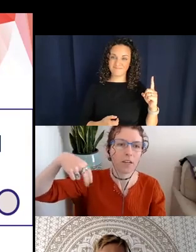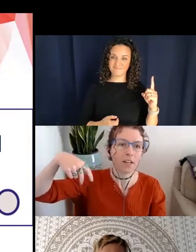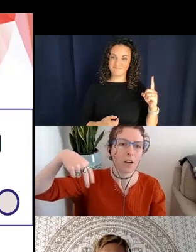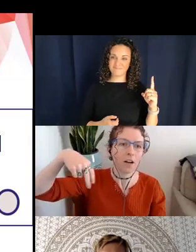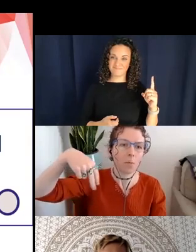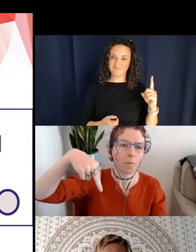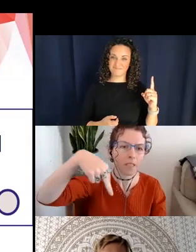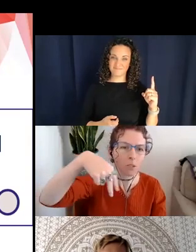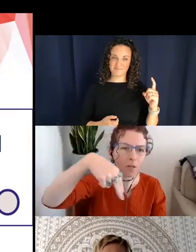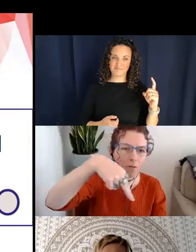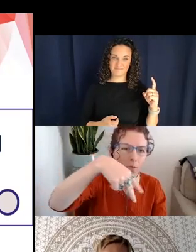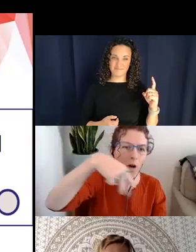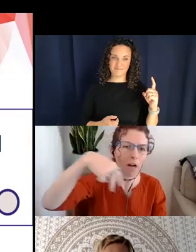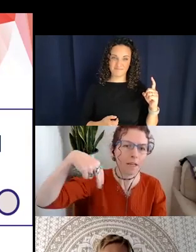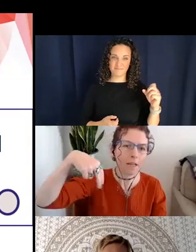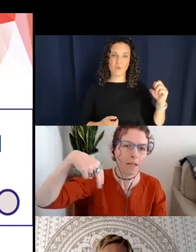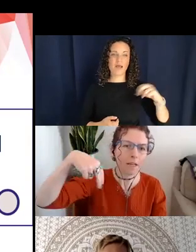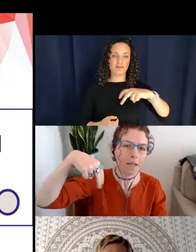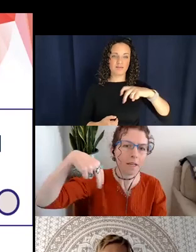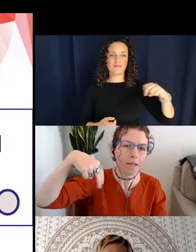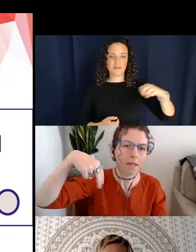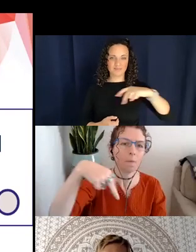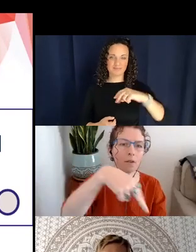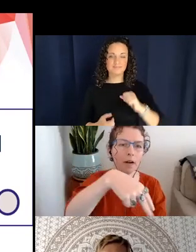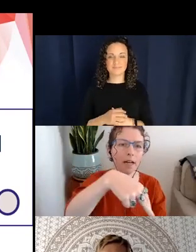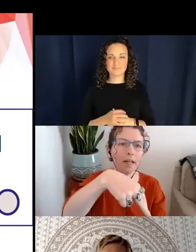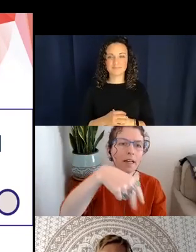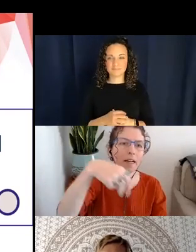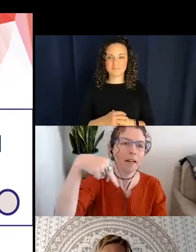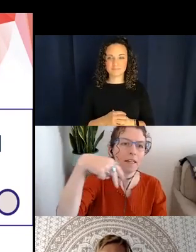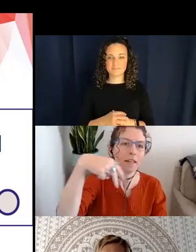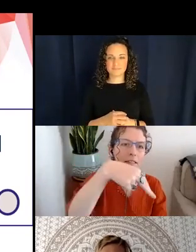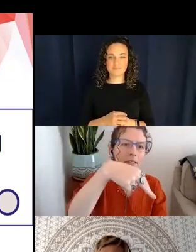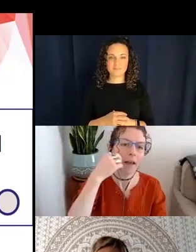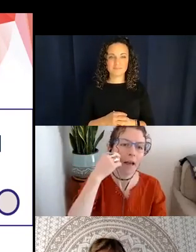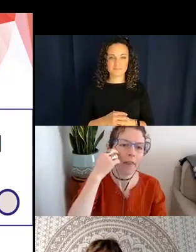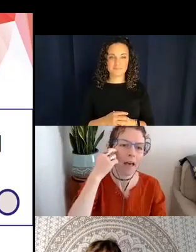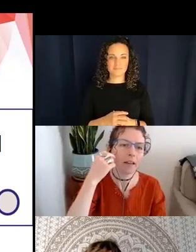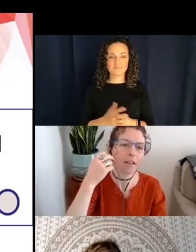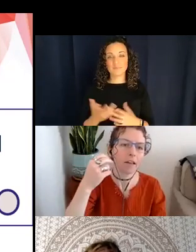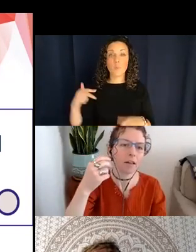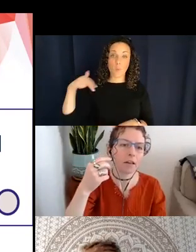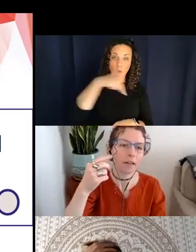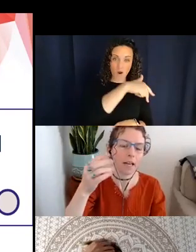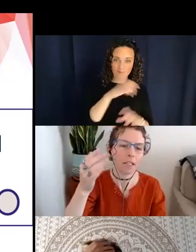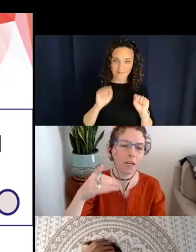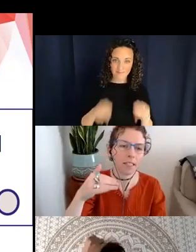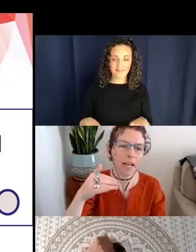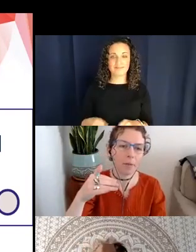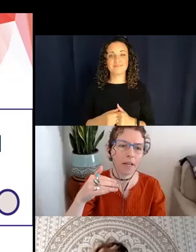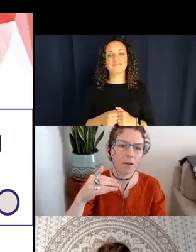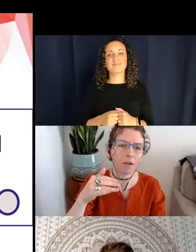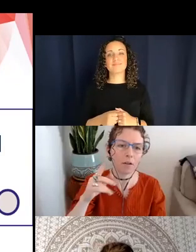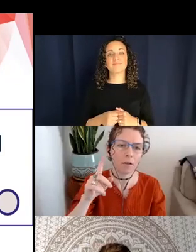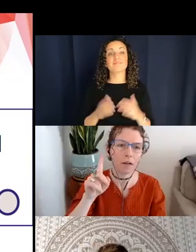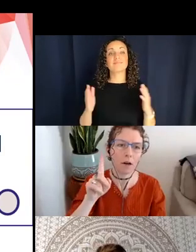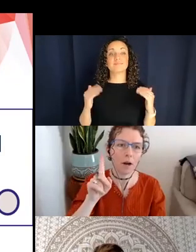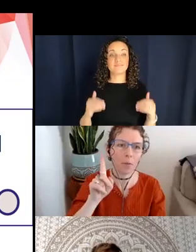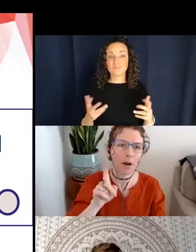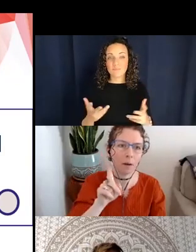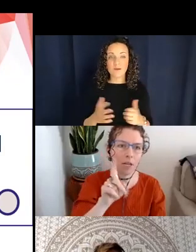The examples are next DR. OCCHINO: Yeah and then the next one is the animate upright object that